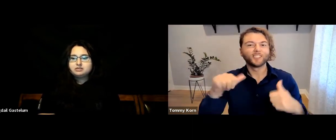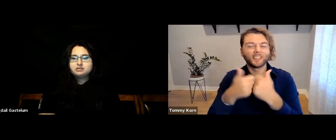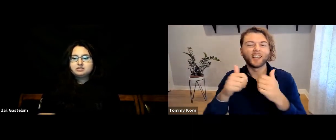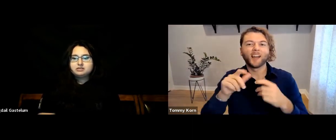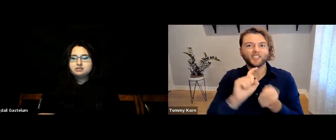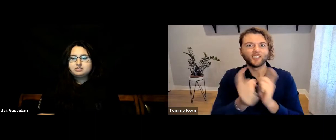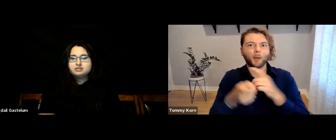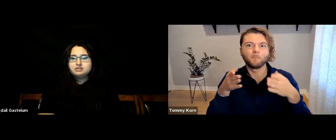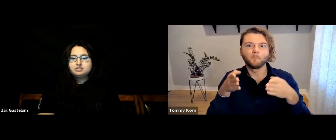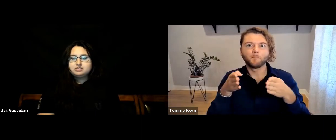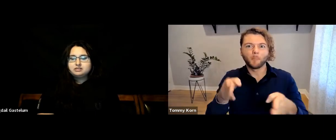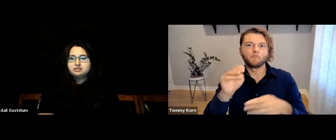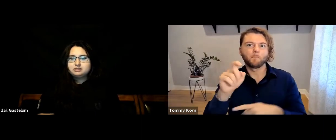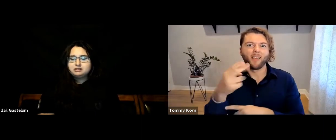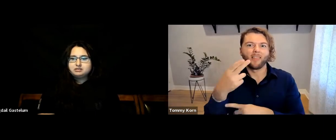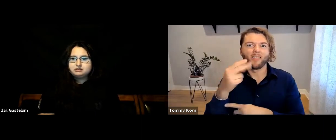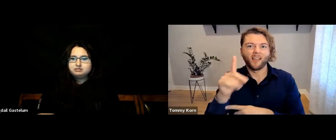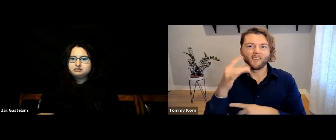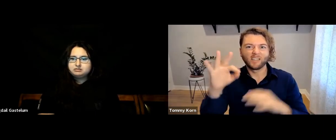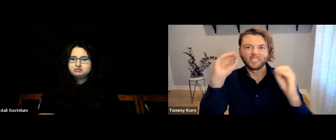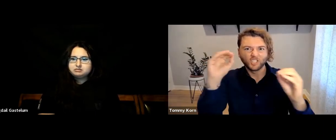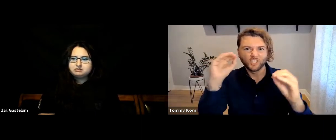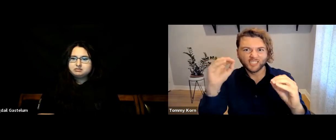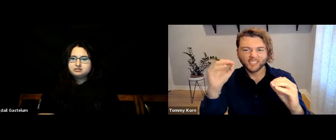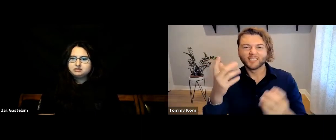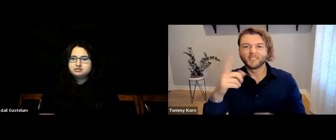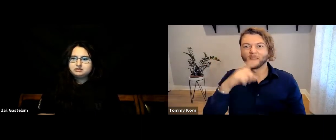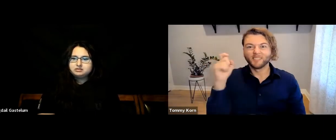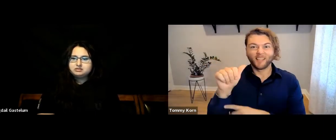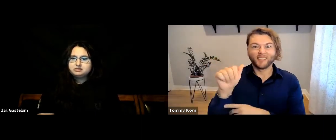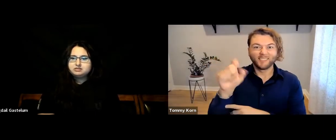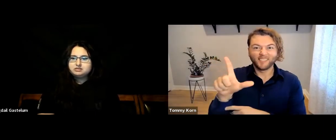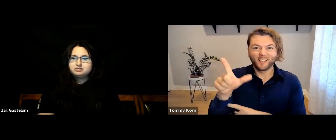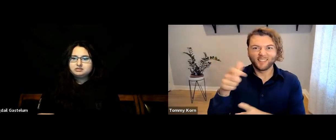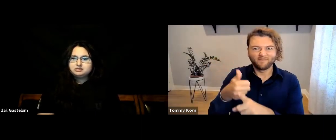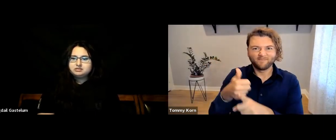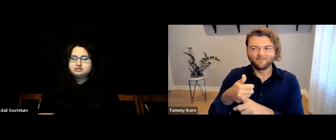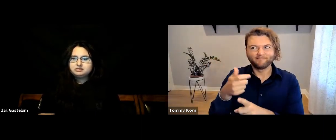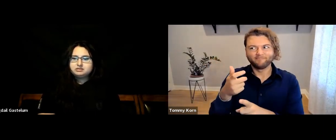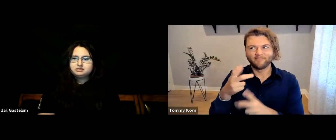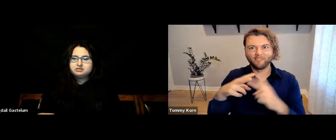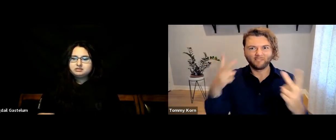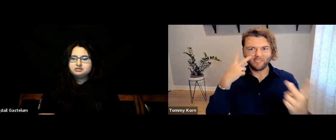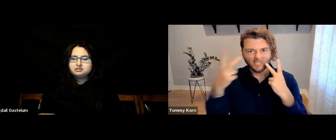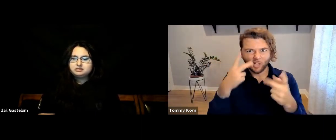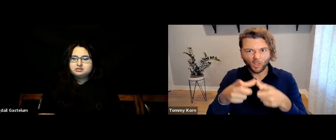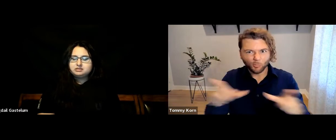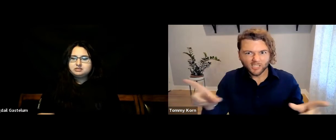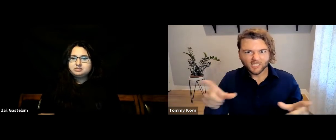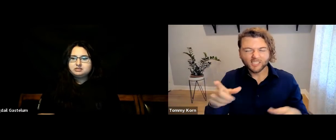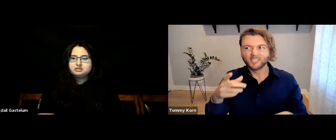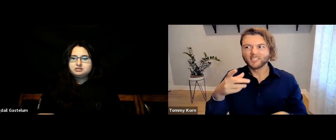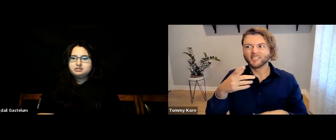My biggest challenge was changing my teaching methodology since ASL is a very visual language.